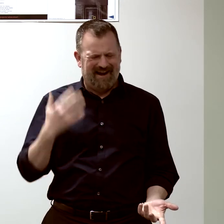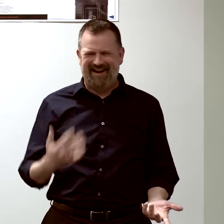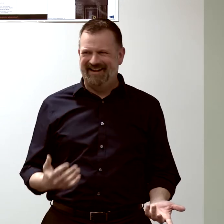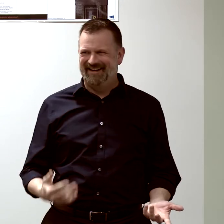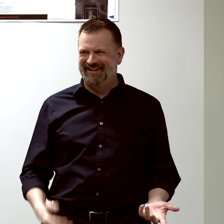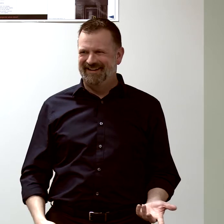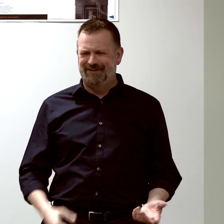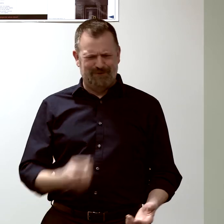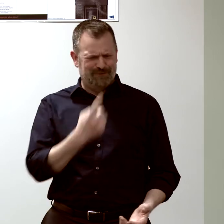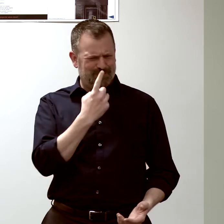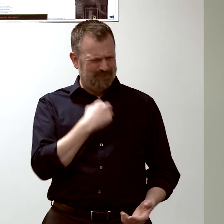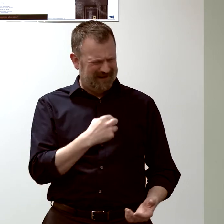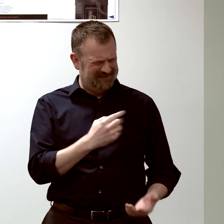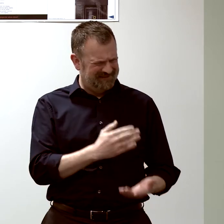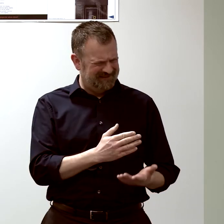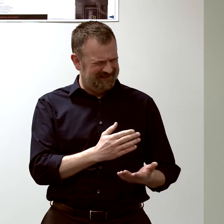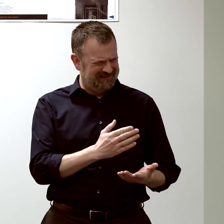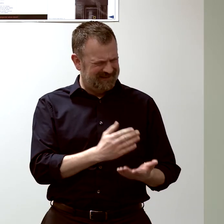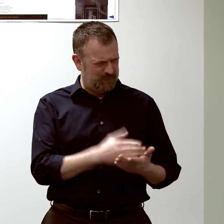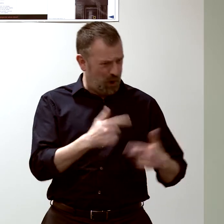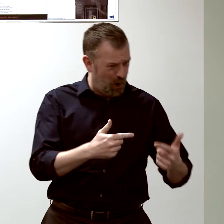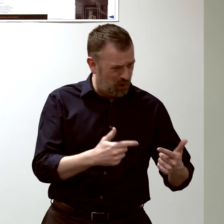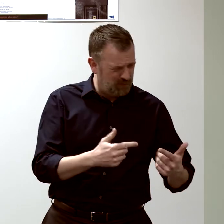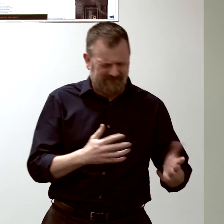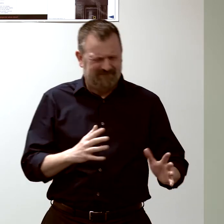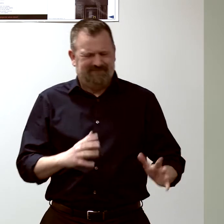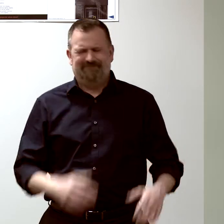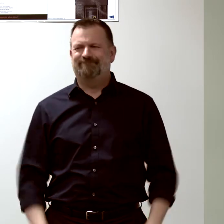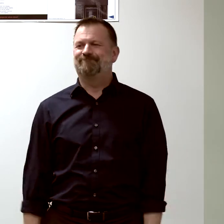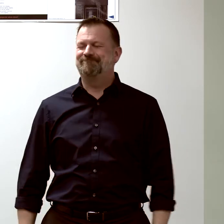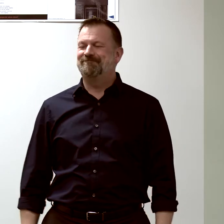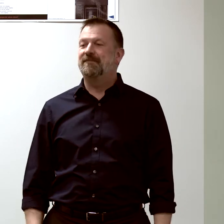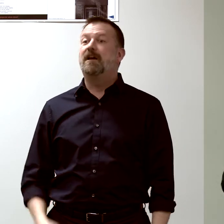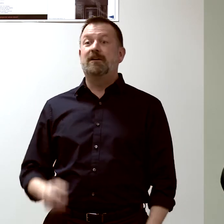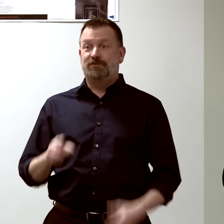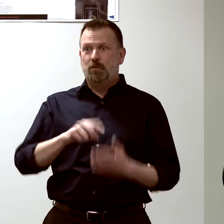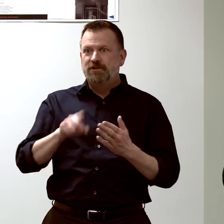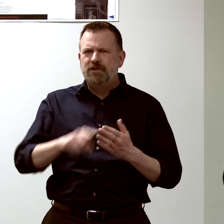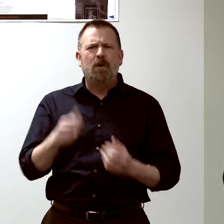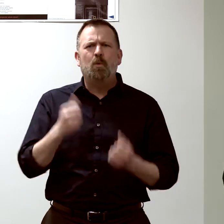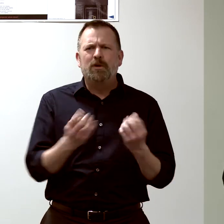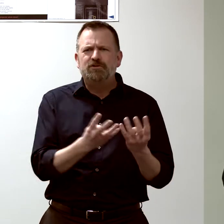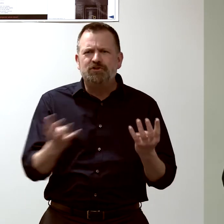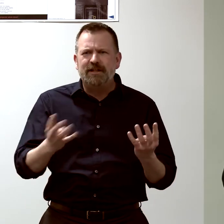and we look to see which genes go up really high